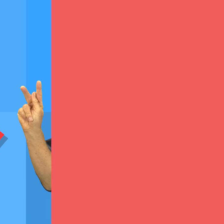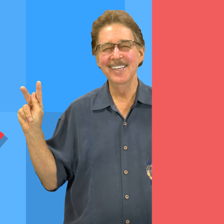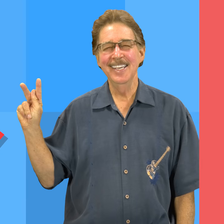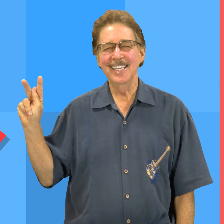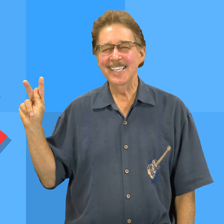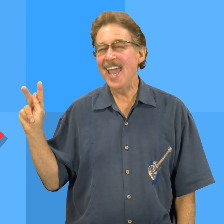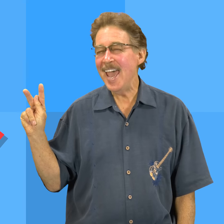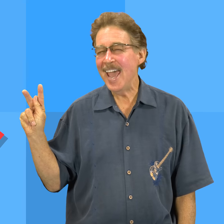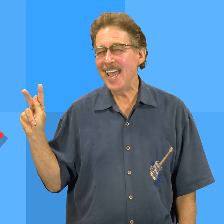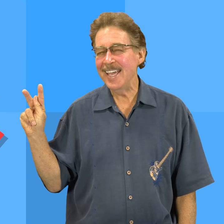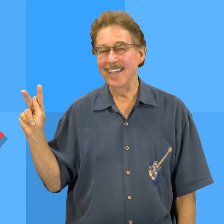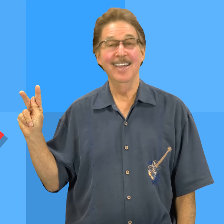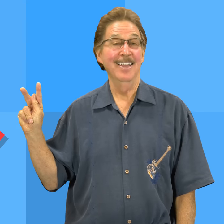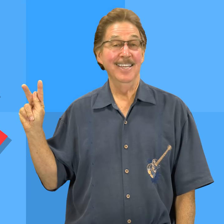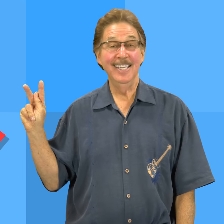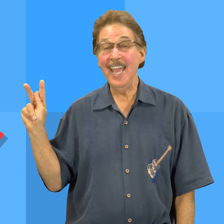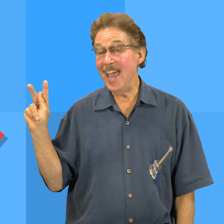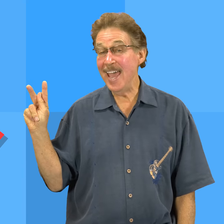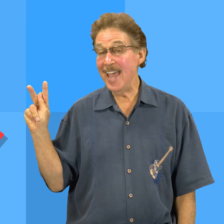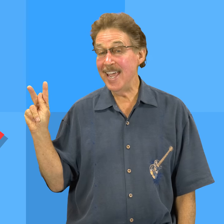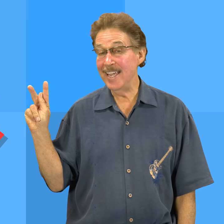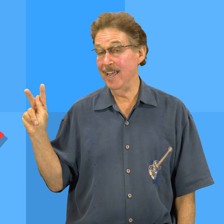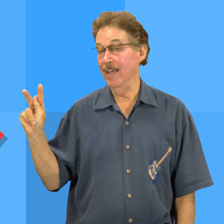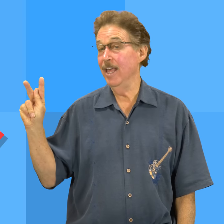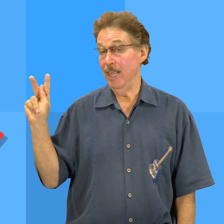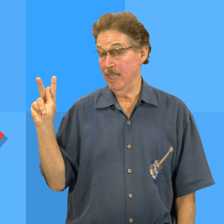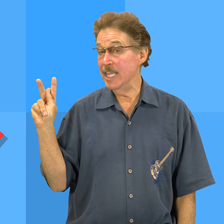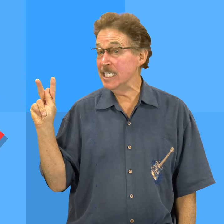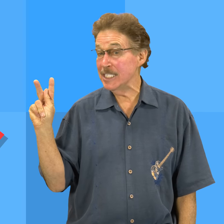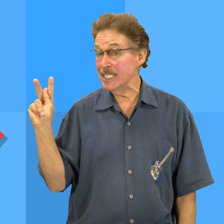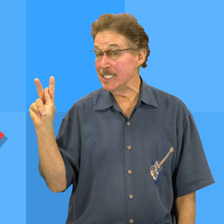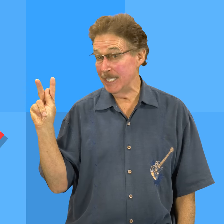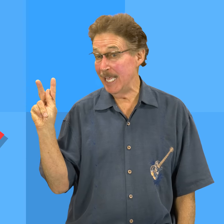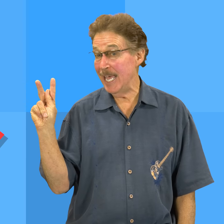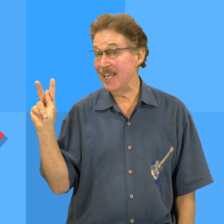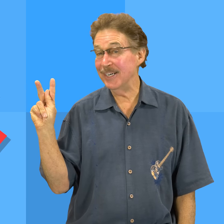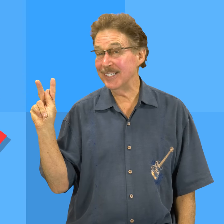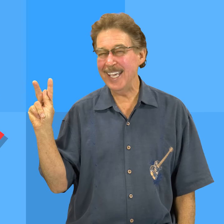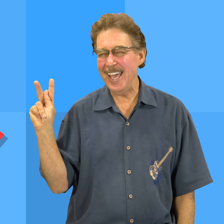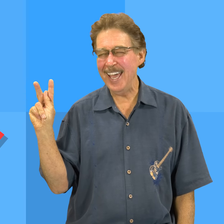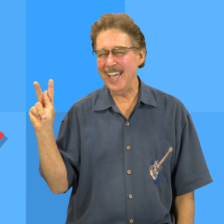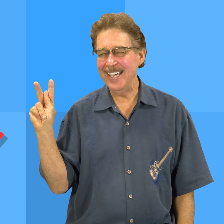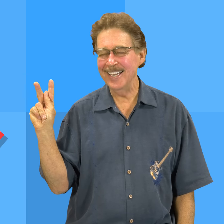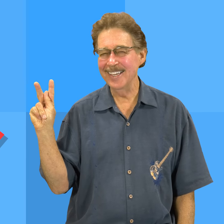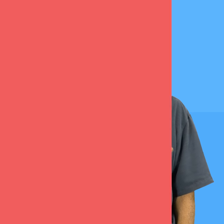K, k, this is the letter k